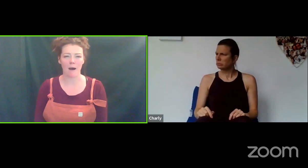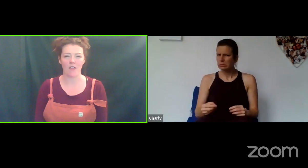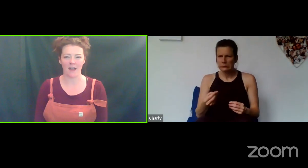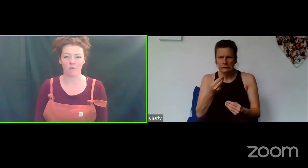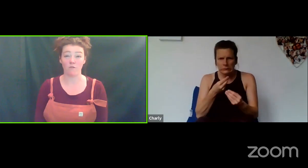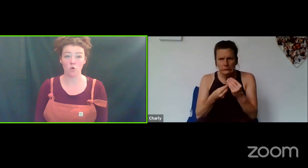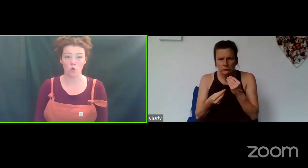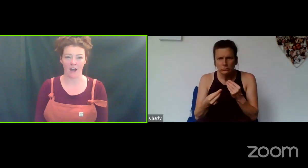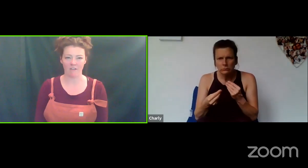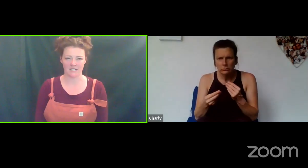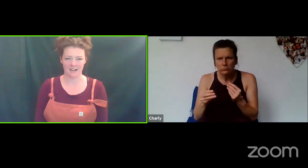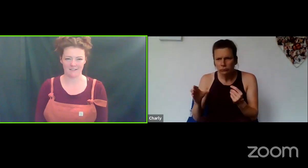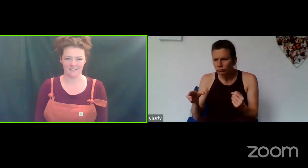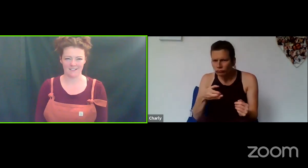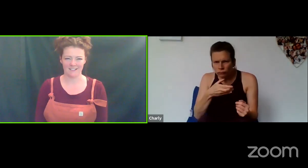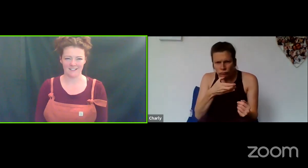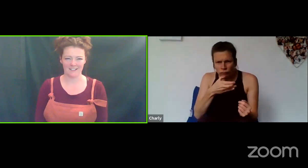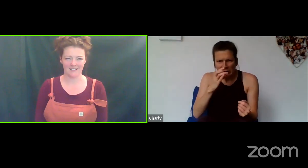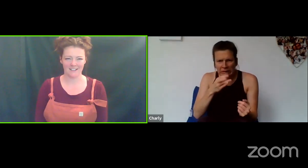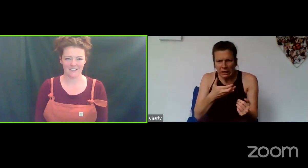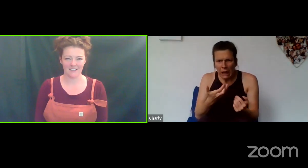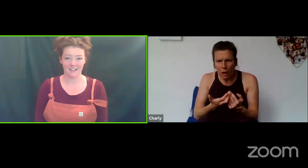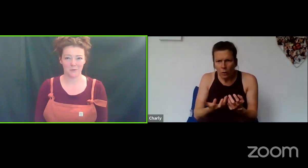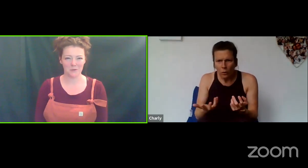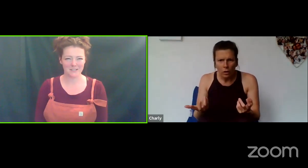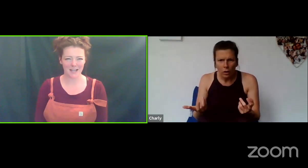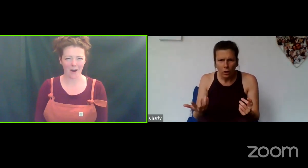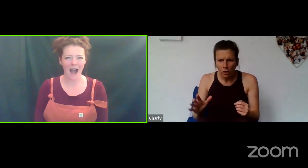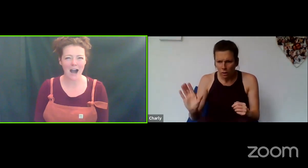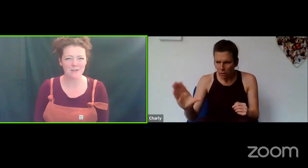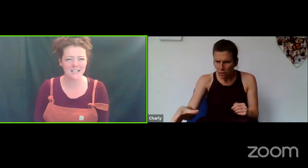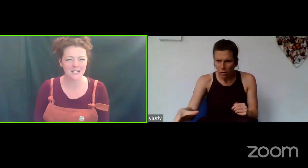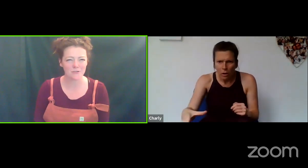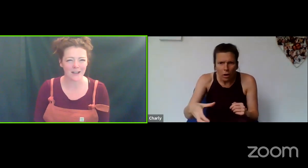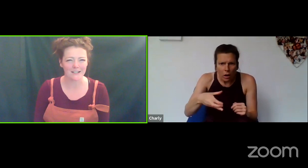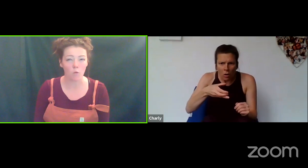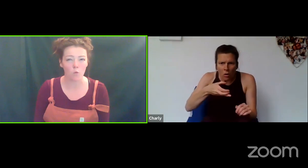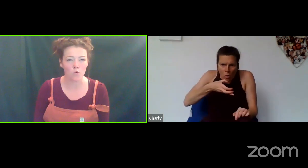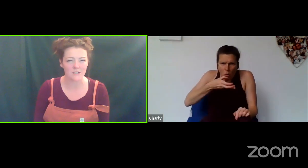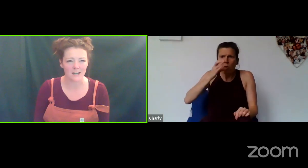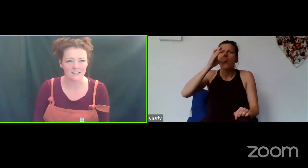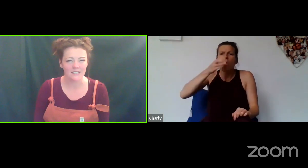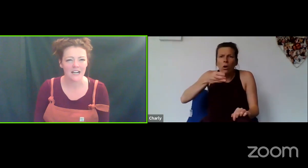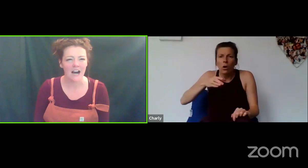that with your character. Also, how do they drink water?